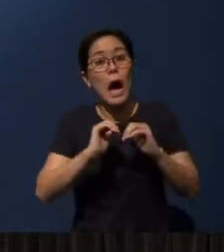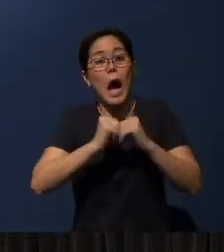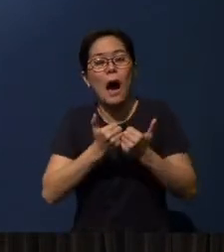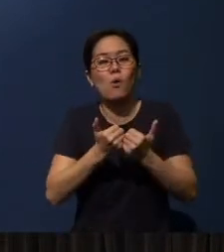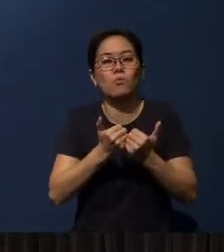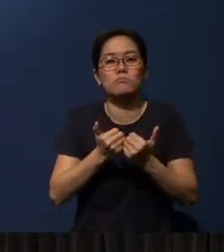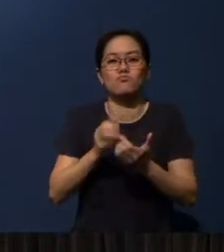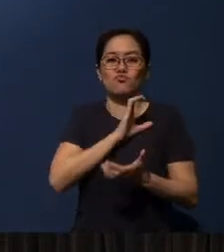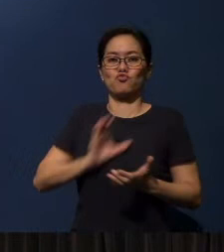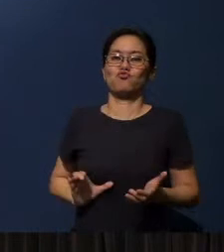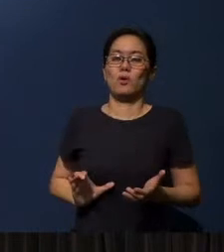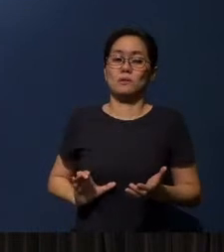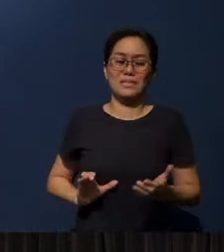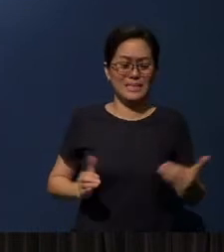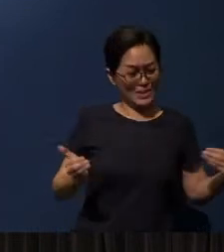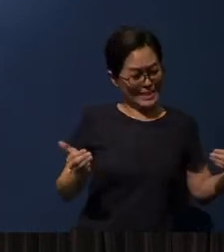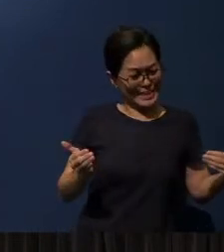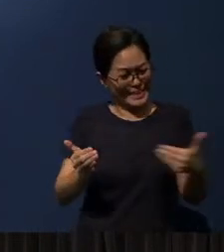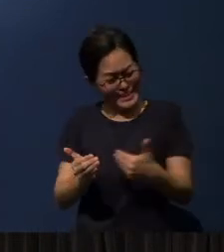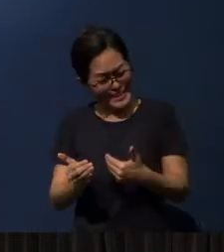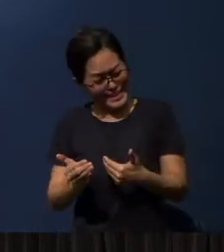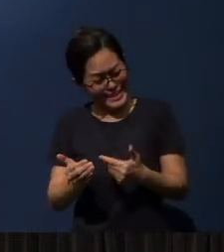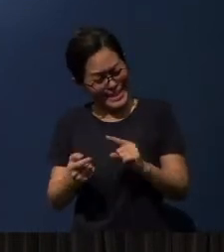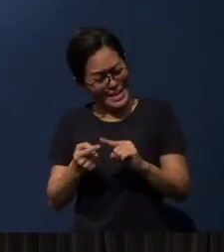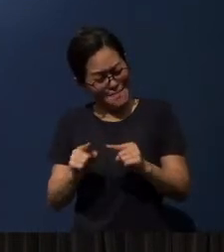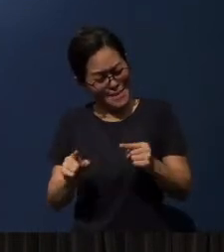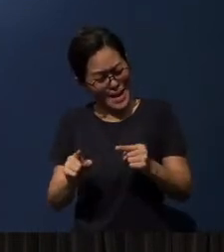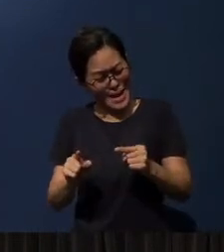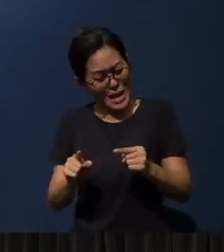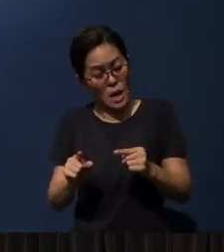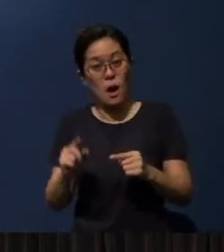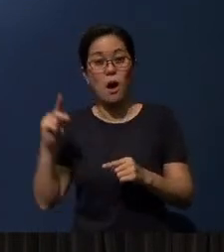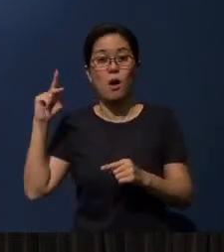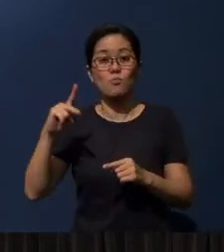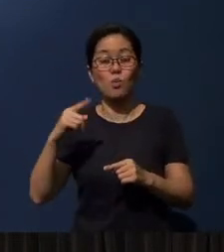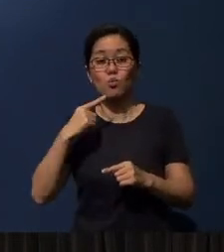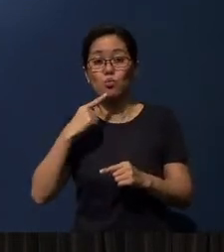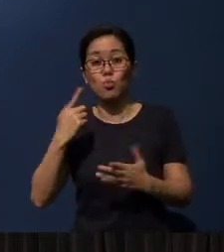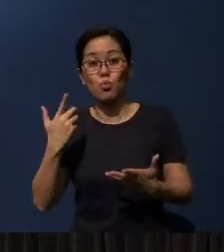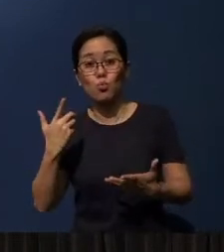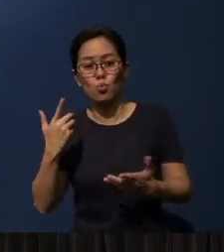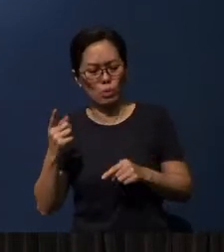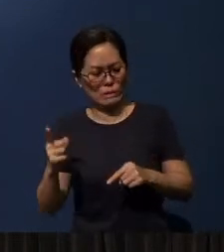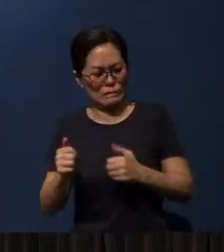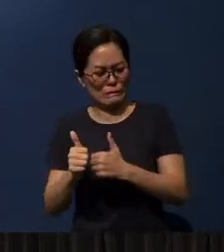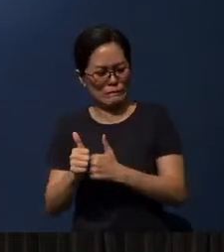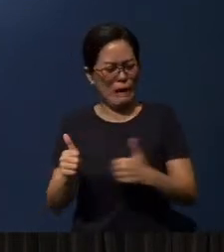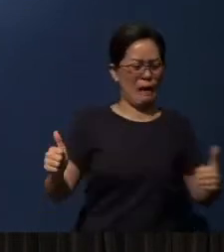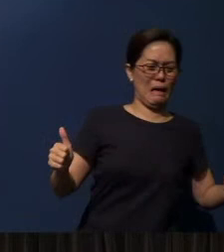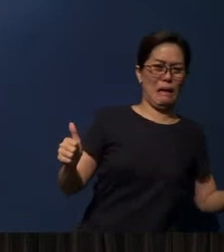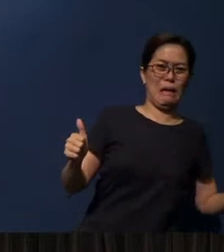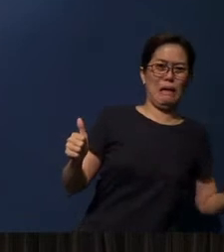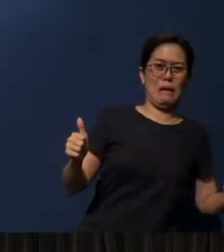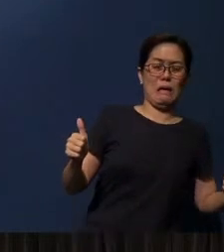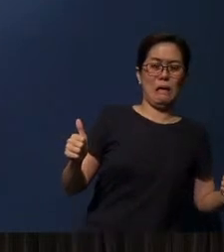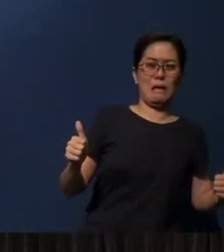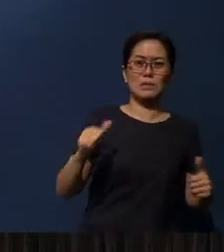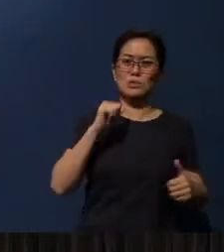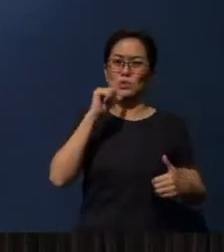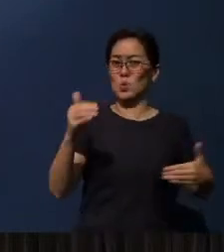They were so near but yet, in Paul’s understanding, they were so far apart from Christ.